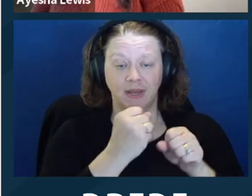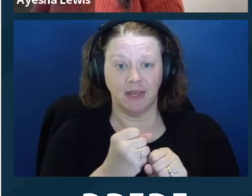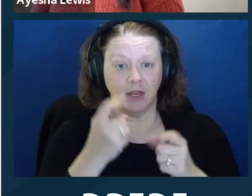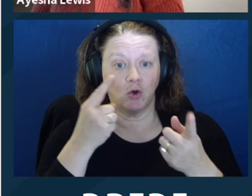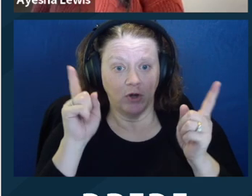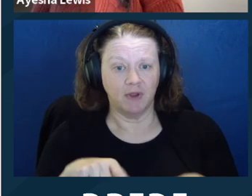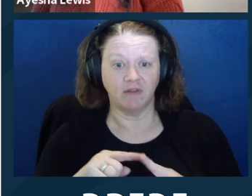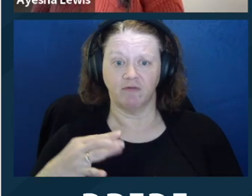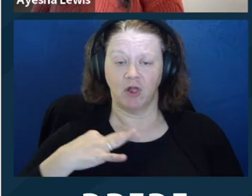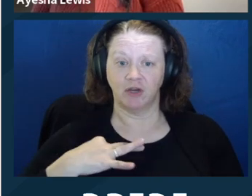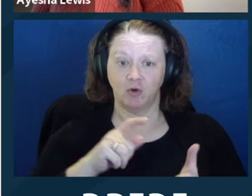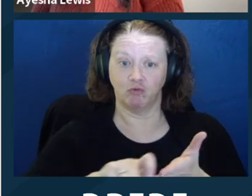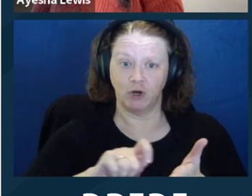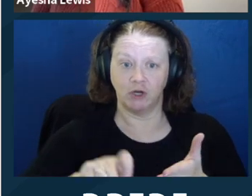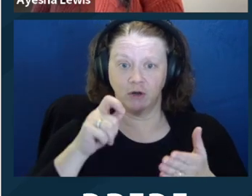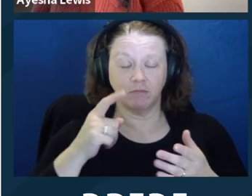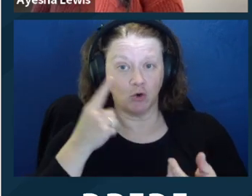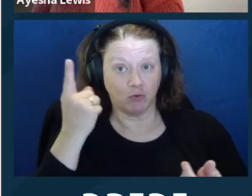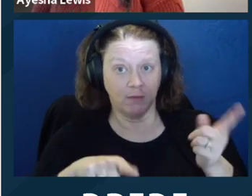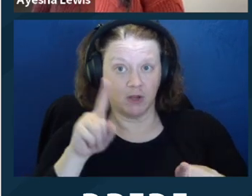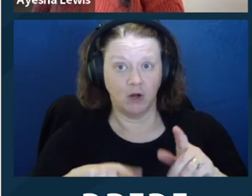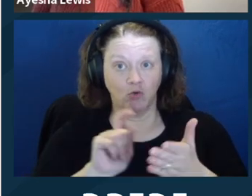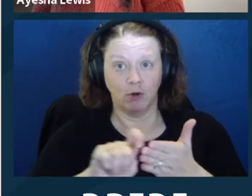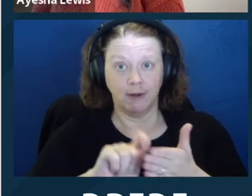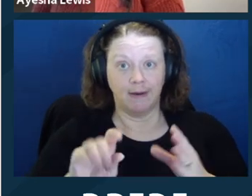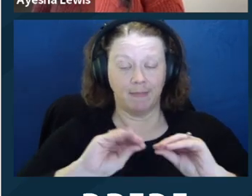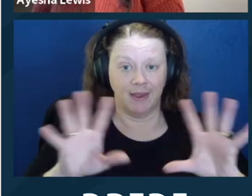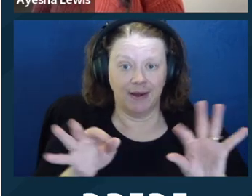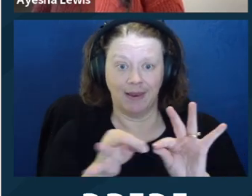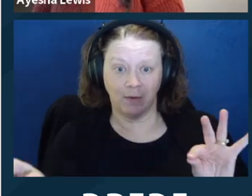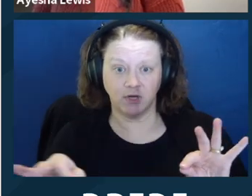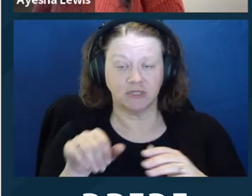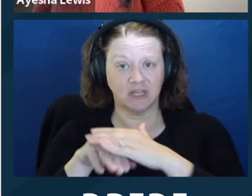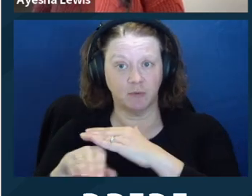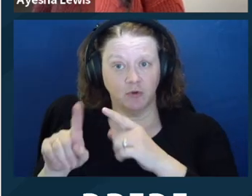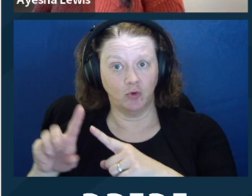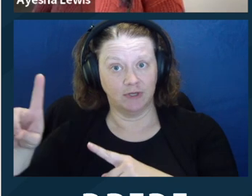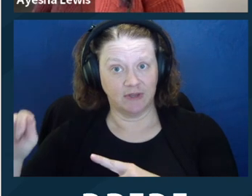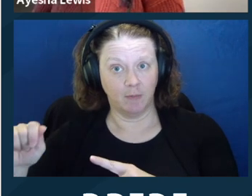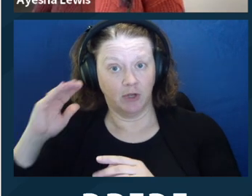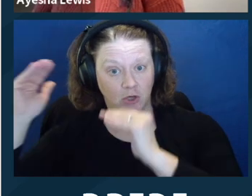adult and each supporter, and either signed by a notary public or two neutral witnesses.